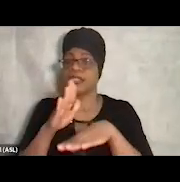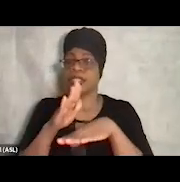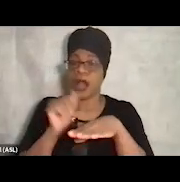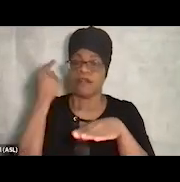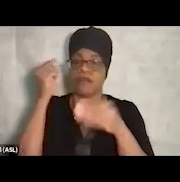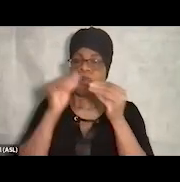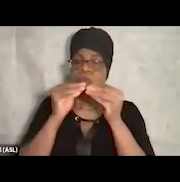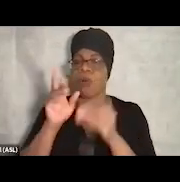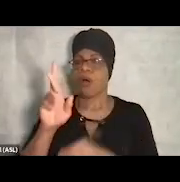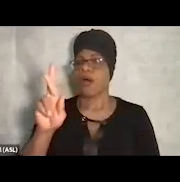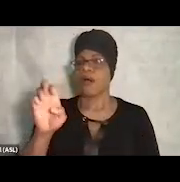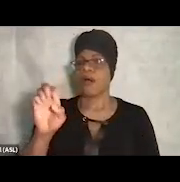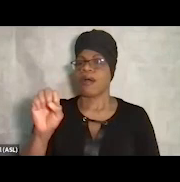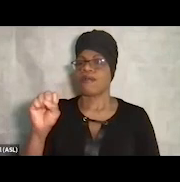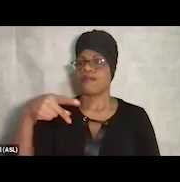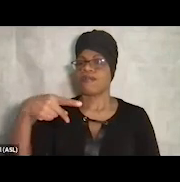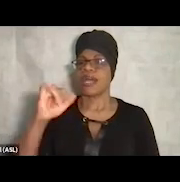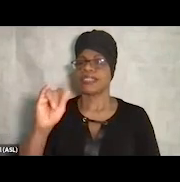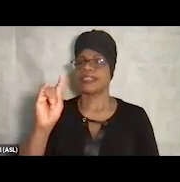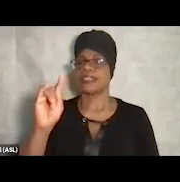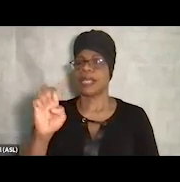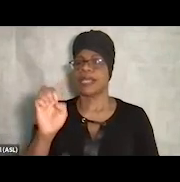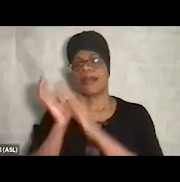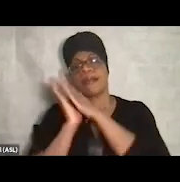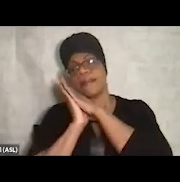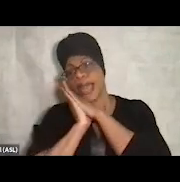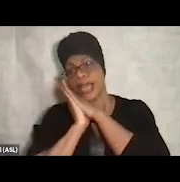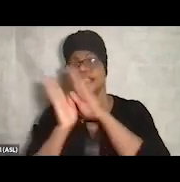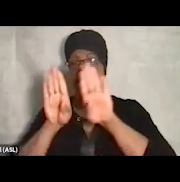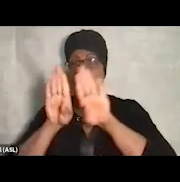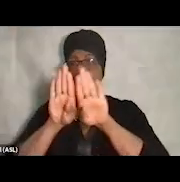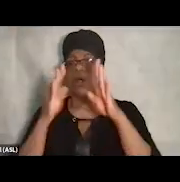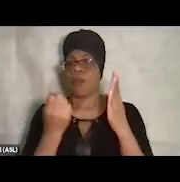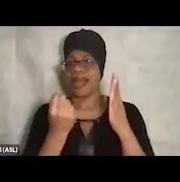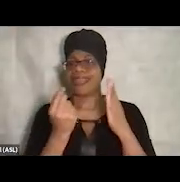So we opened an 11-bed respite center, 11 rooms actually,